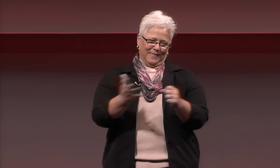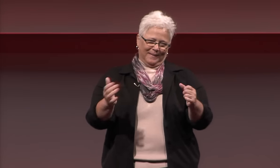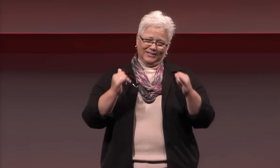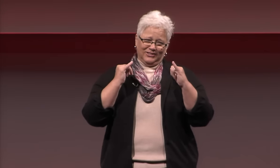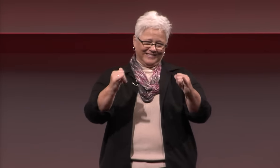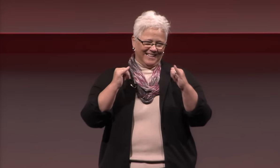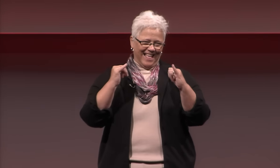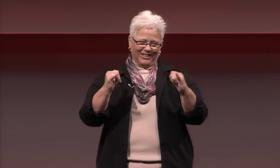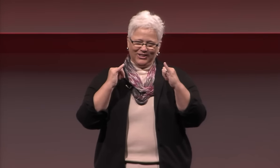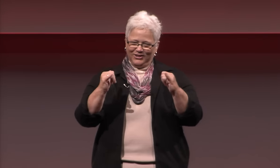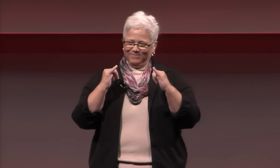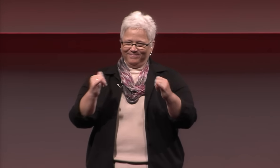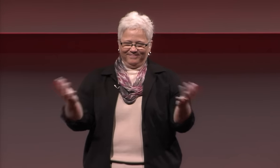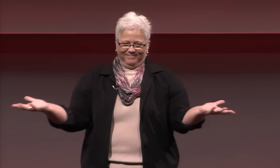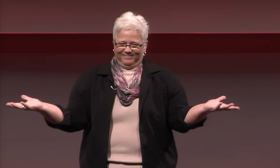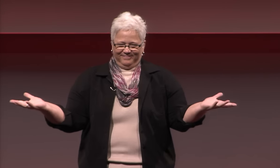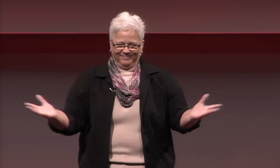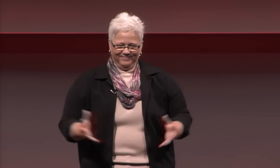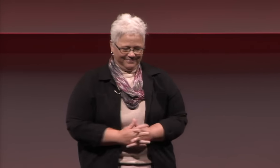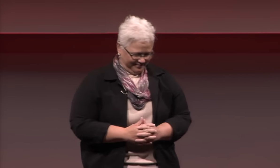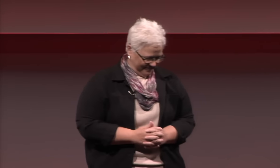We can do everything just as you can.